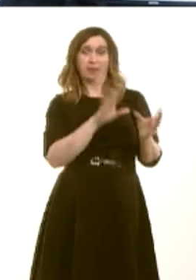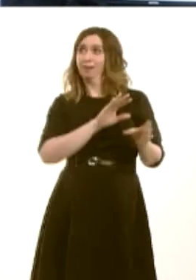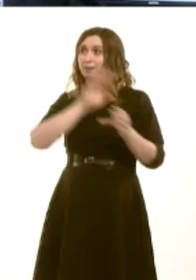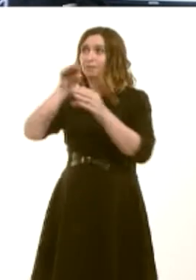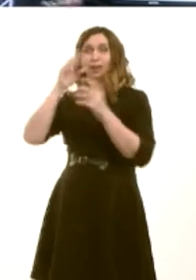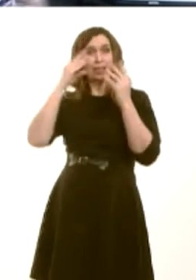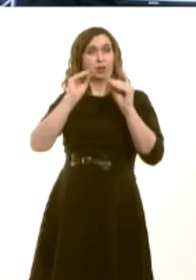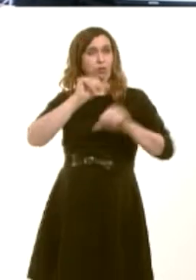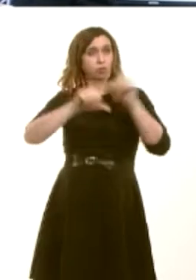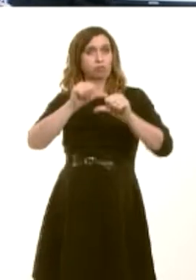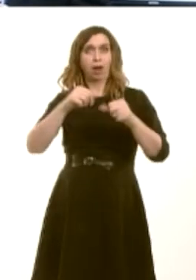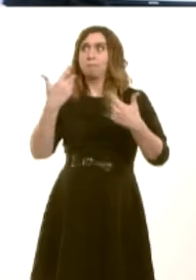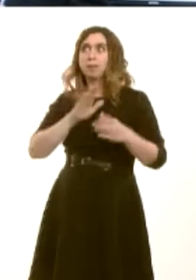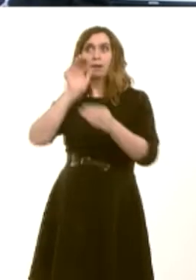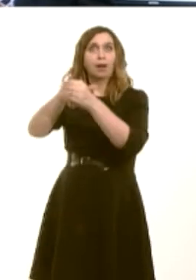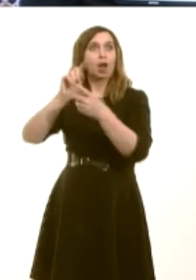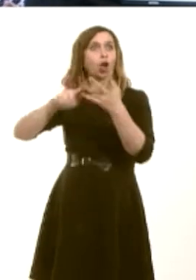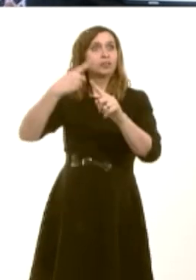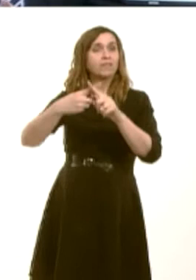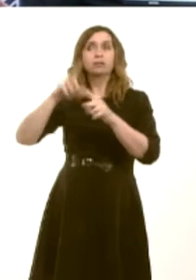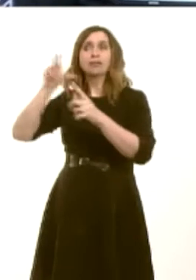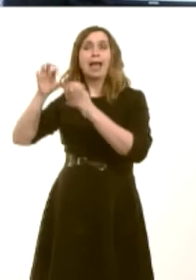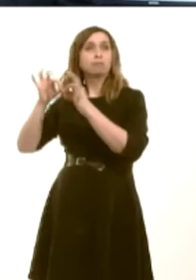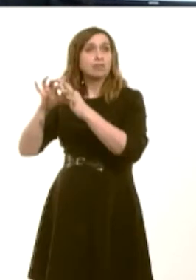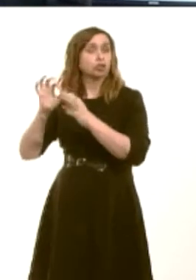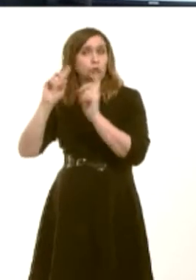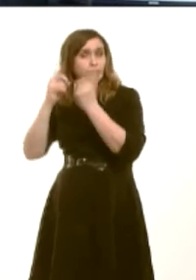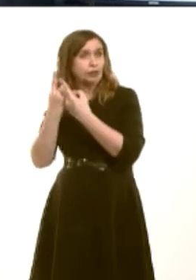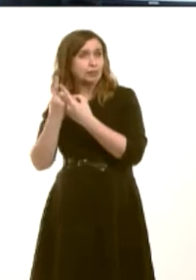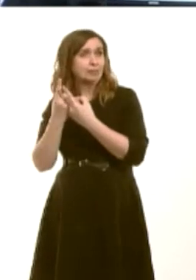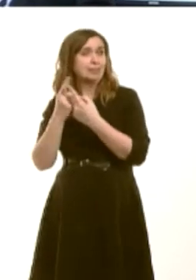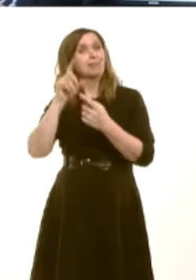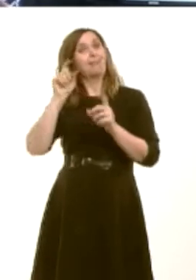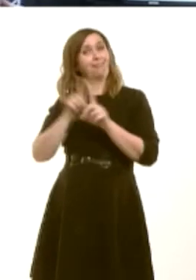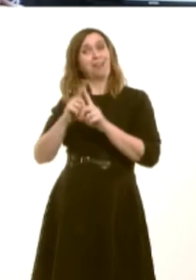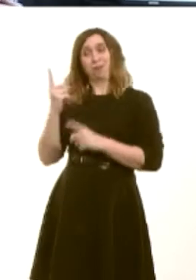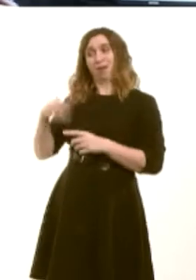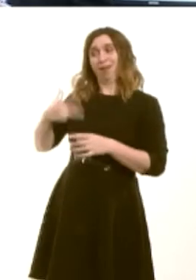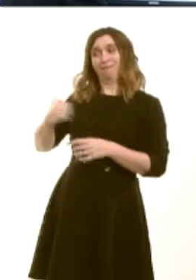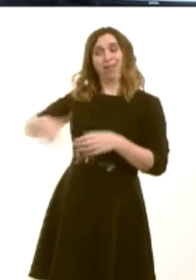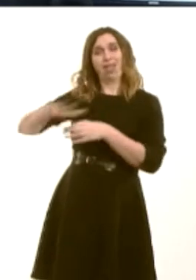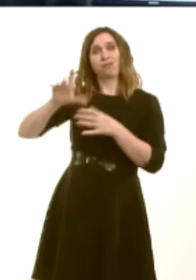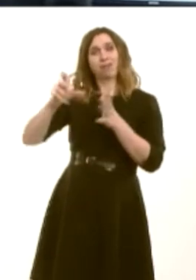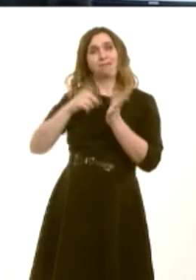programmes there, including one particular constituent of mine, Calum Haggett, from Tonyrefail,